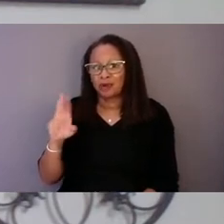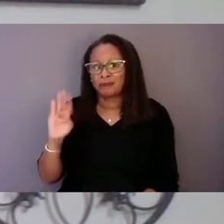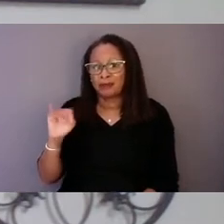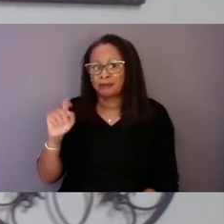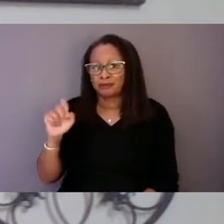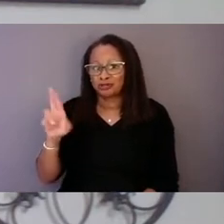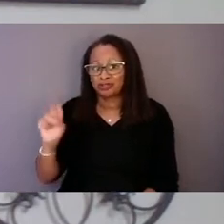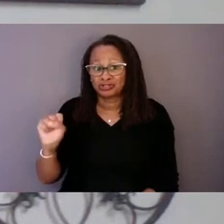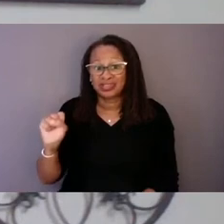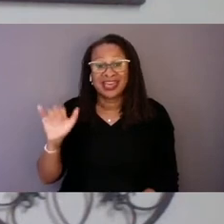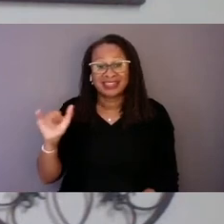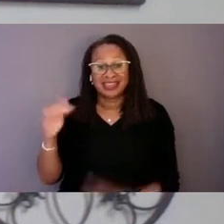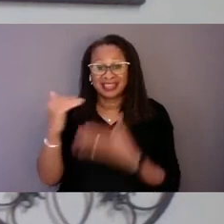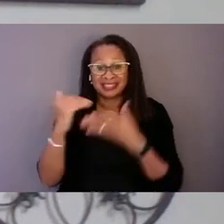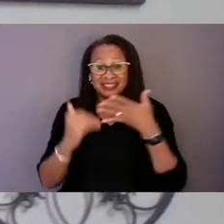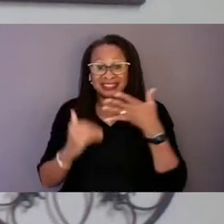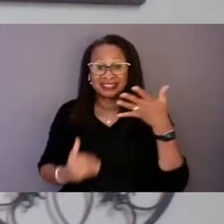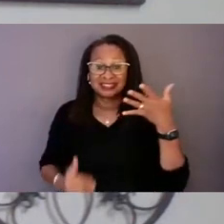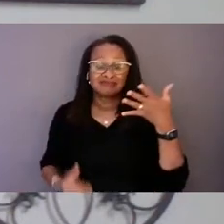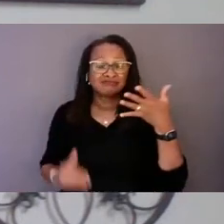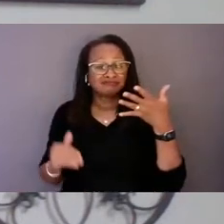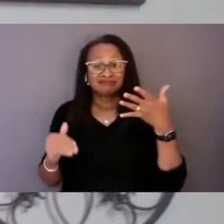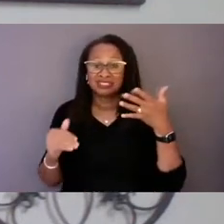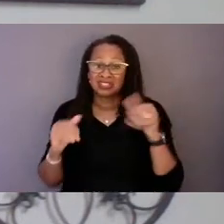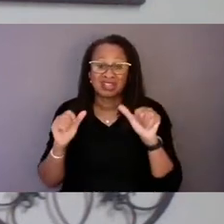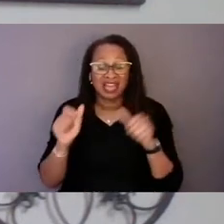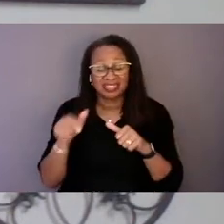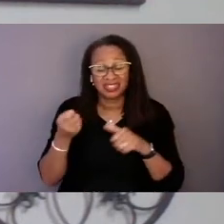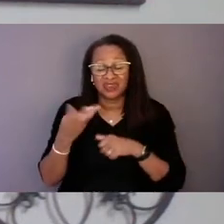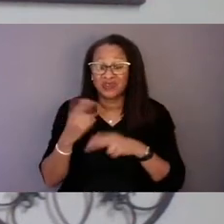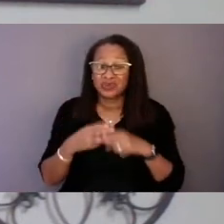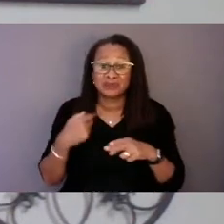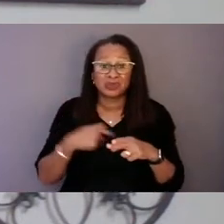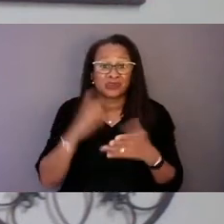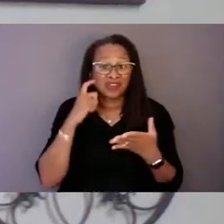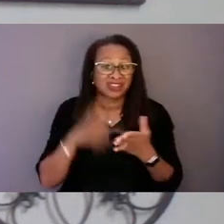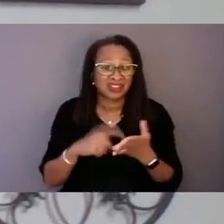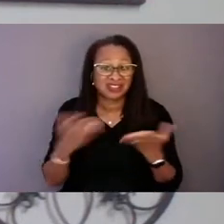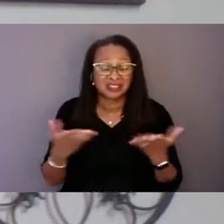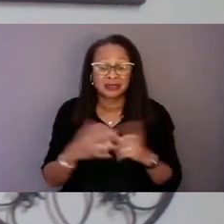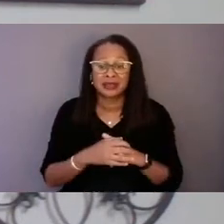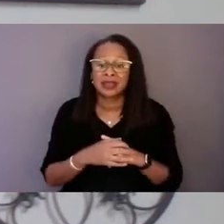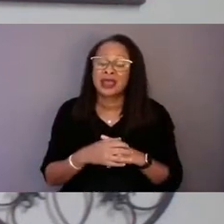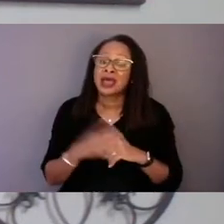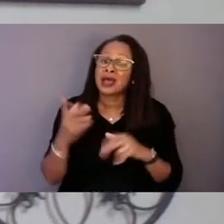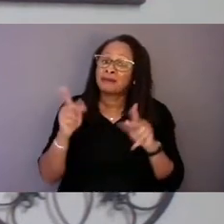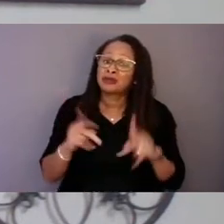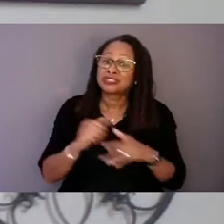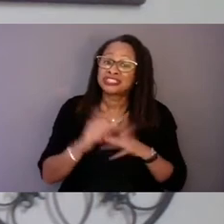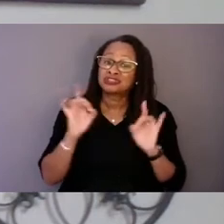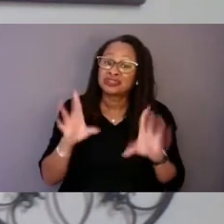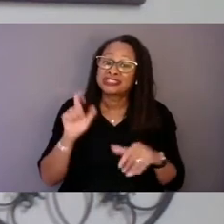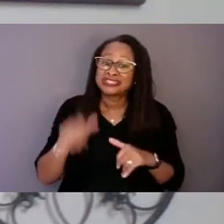and these are just a few names that we acknowledge. Someone in crisis needs to believe that there is life after crisis.